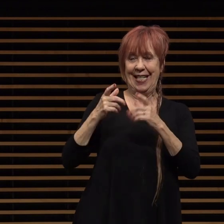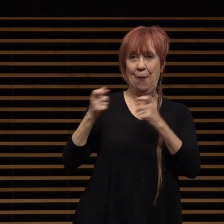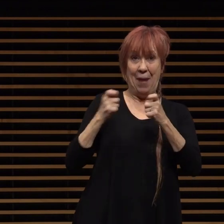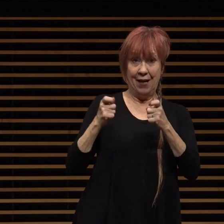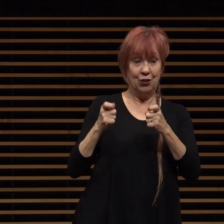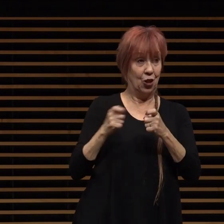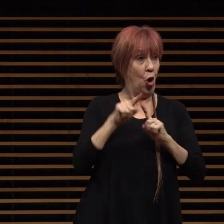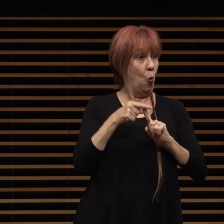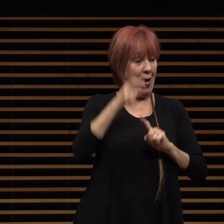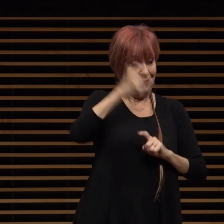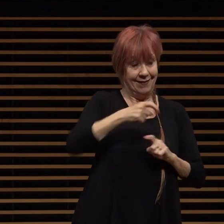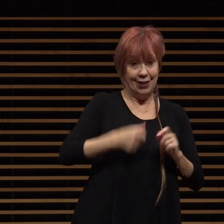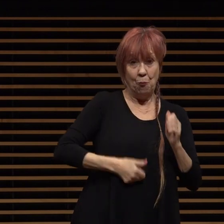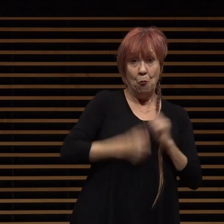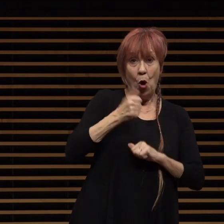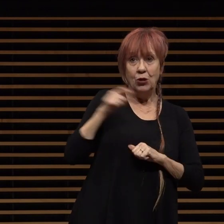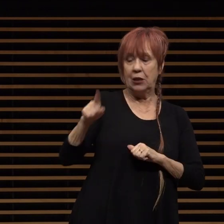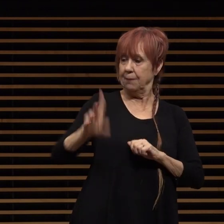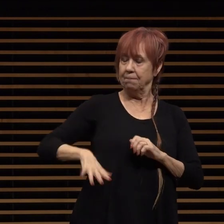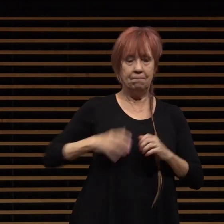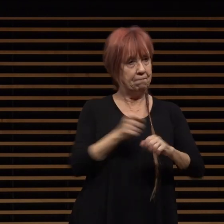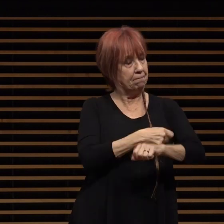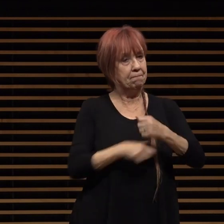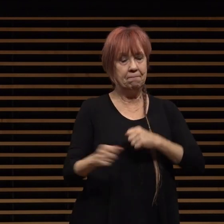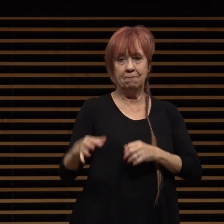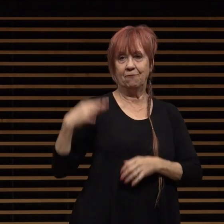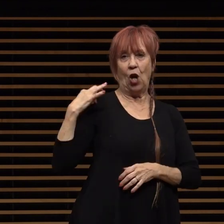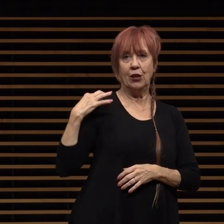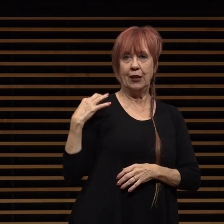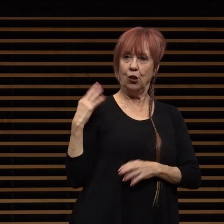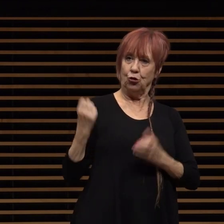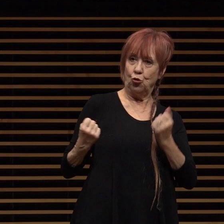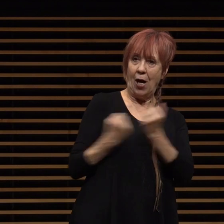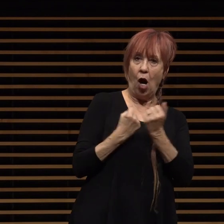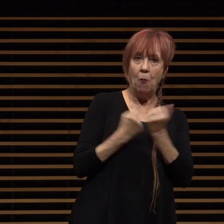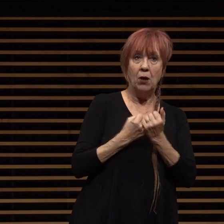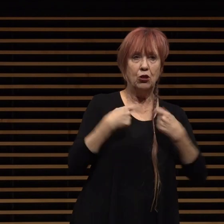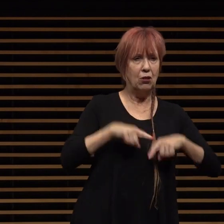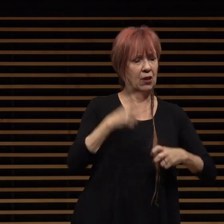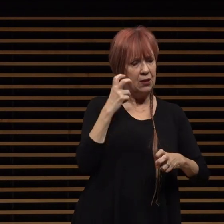assist through one of the most difficult times in the city's history thank you